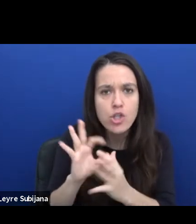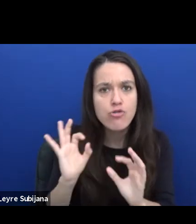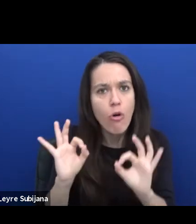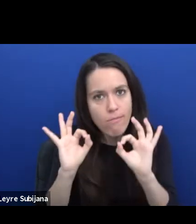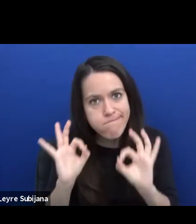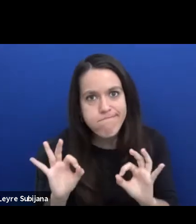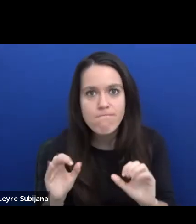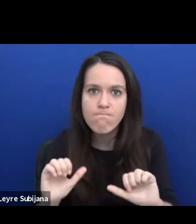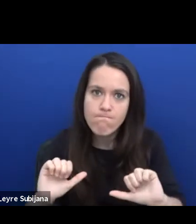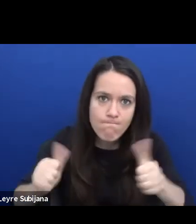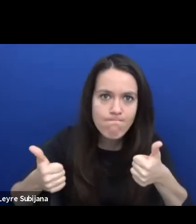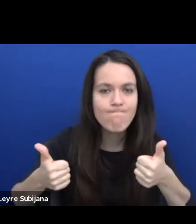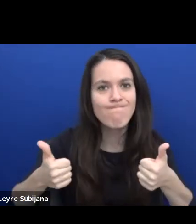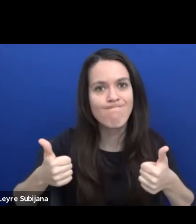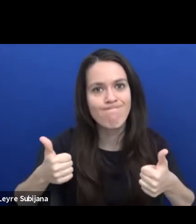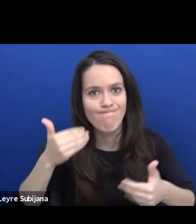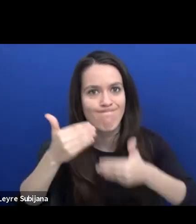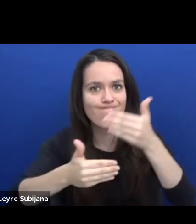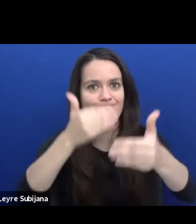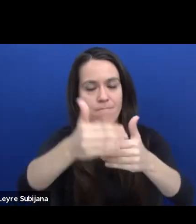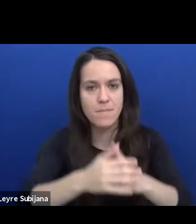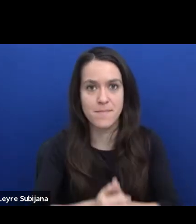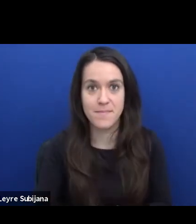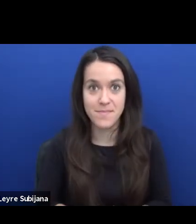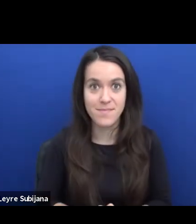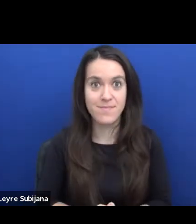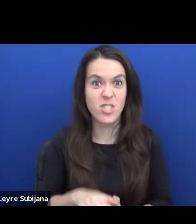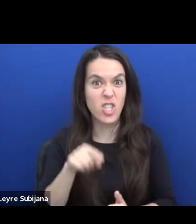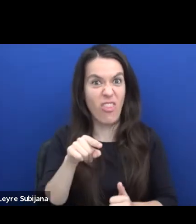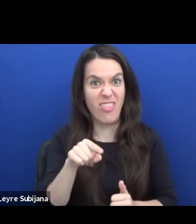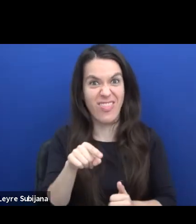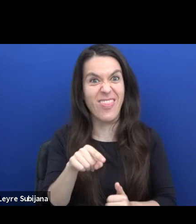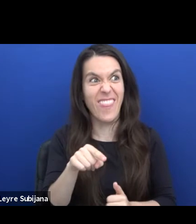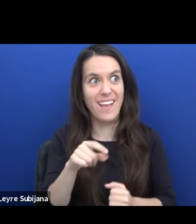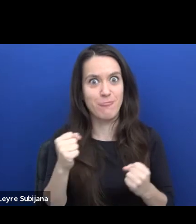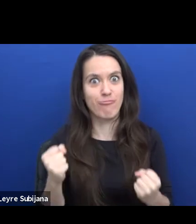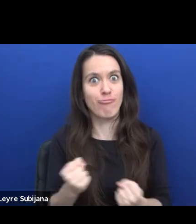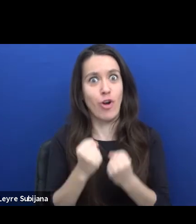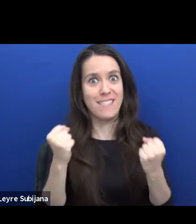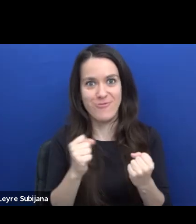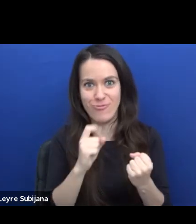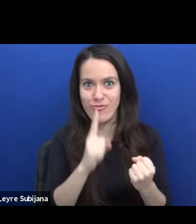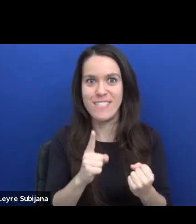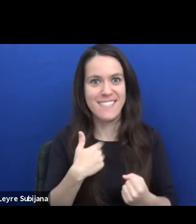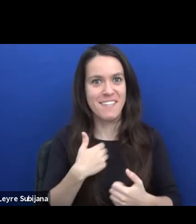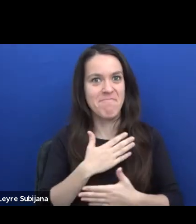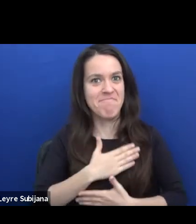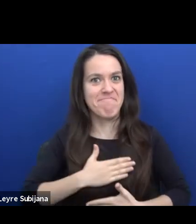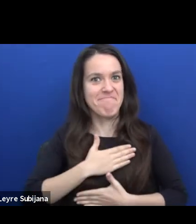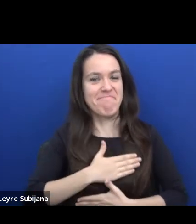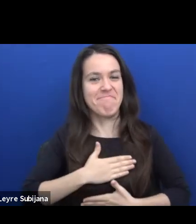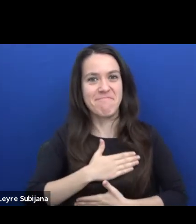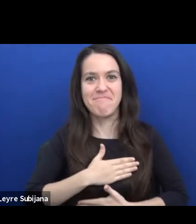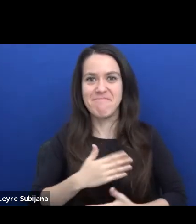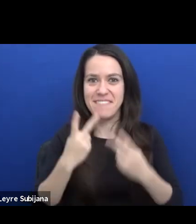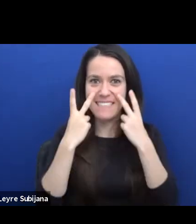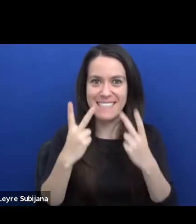about their future. So, this is a practice which I really appreciate in the young Europe project a lot.